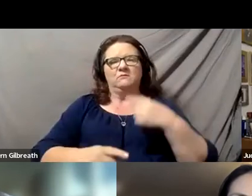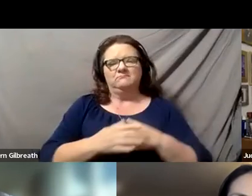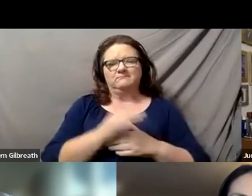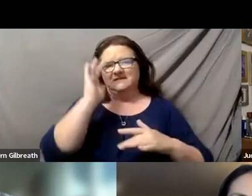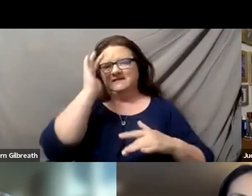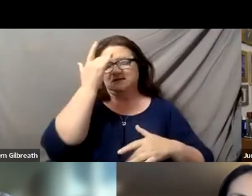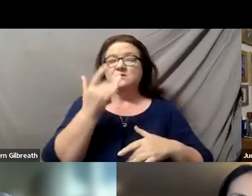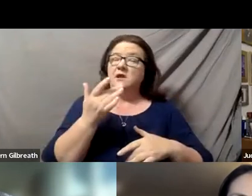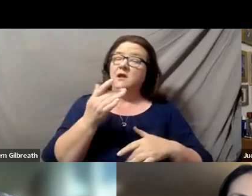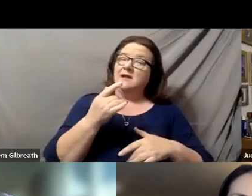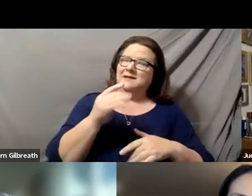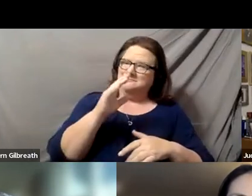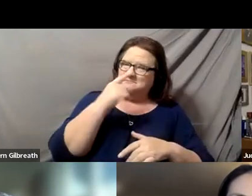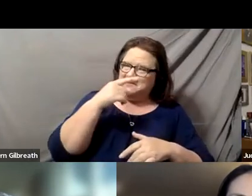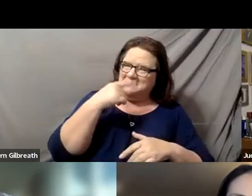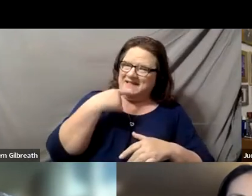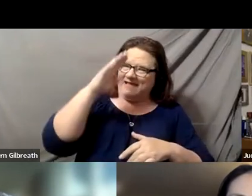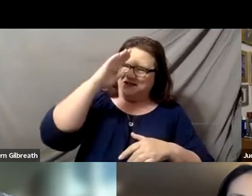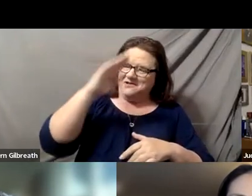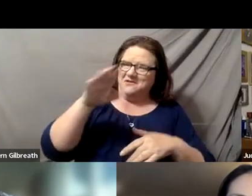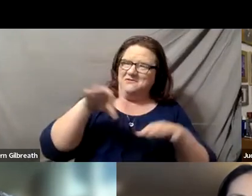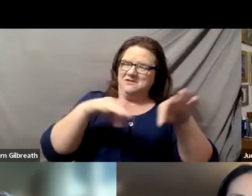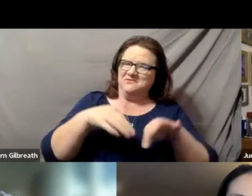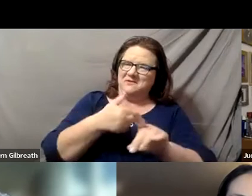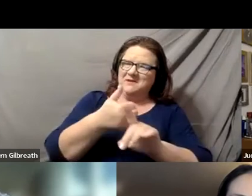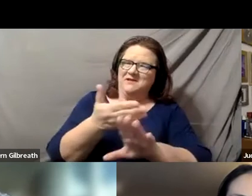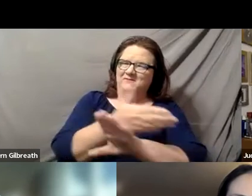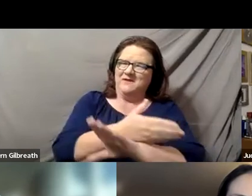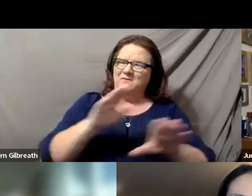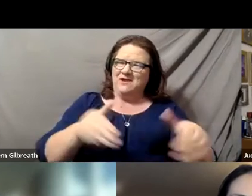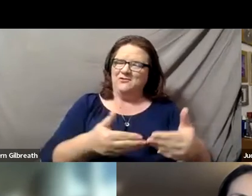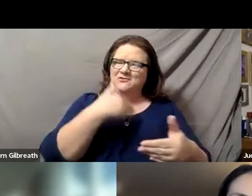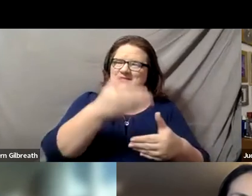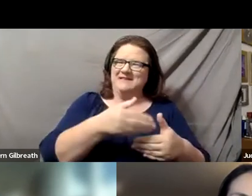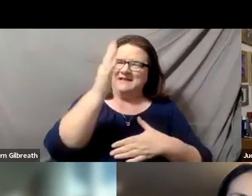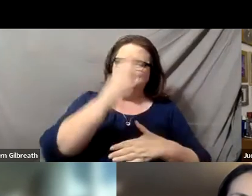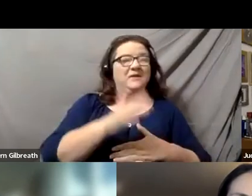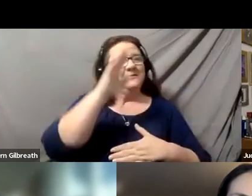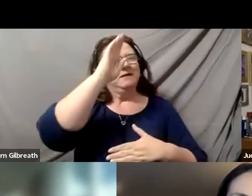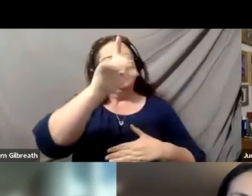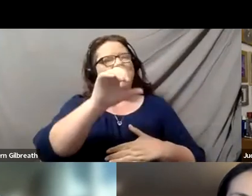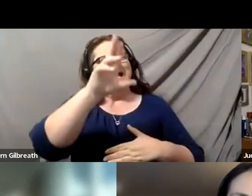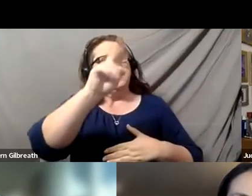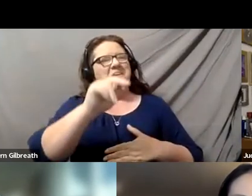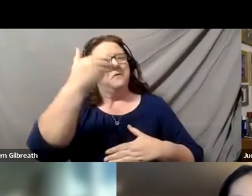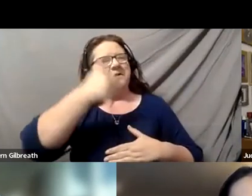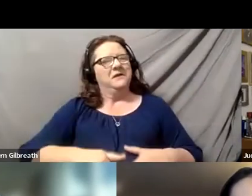before I introduce Vivian? Sure, hi, Lauren, this is Andy Imparato.